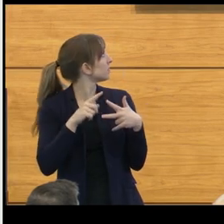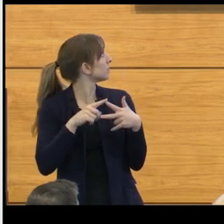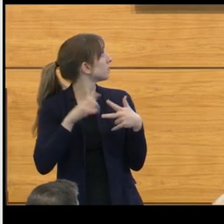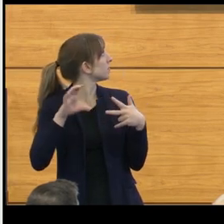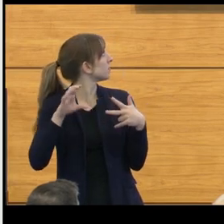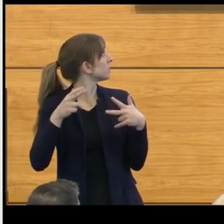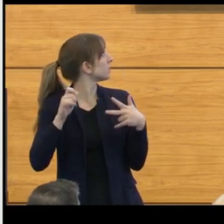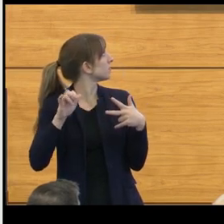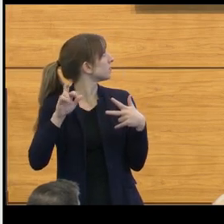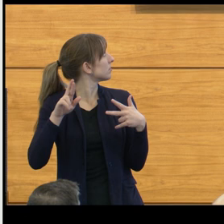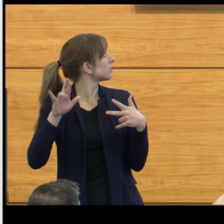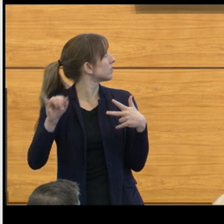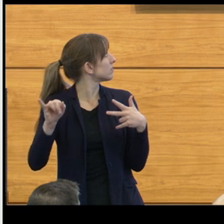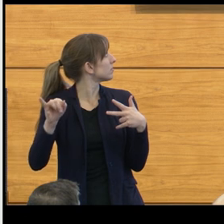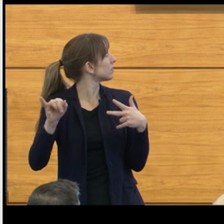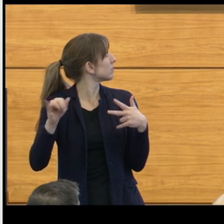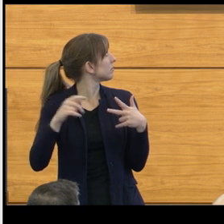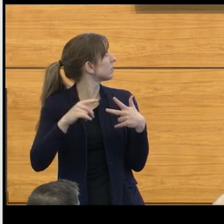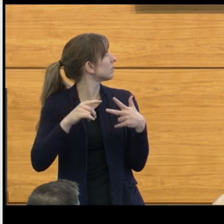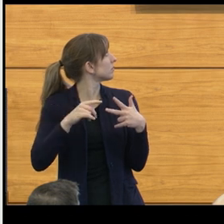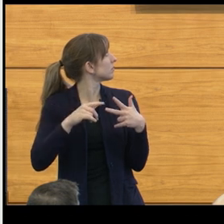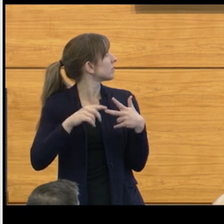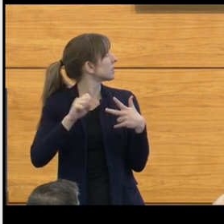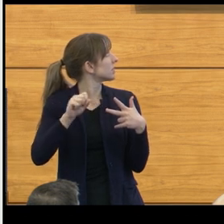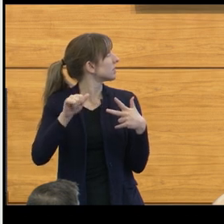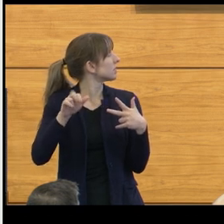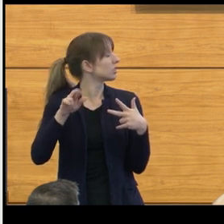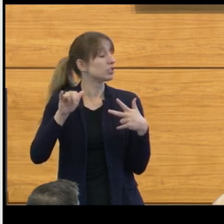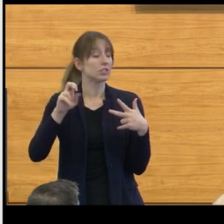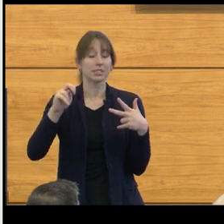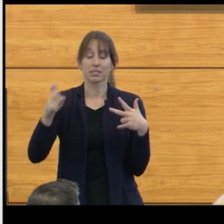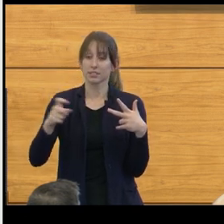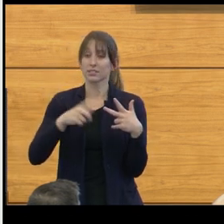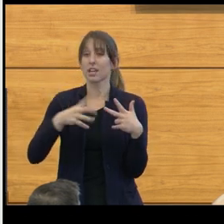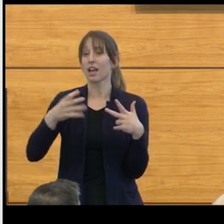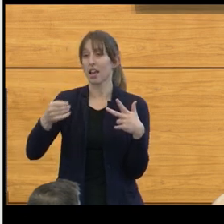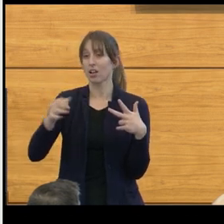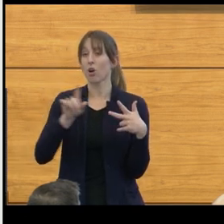within the spinal cord, called syrinxes. And I'm gonna talk about pediatric brain tumors.